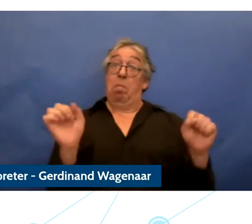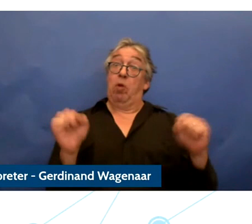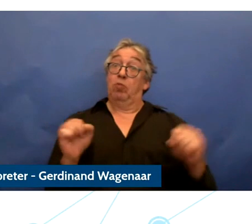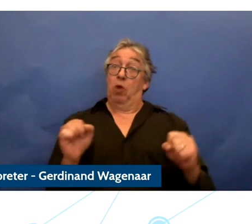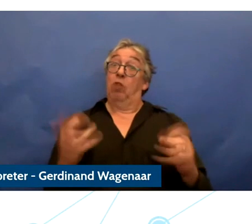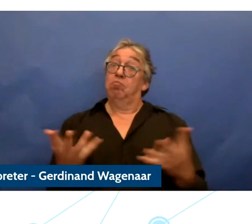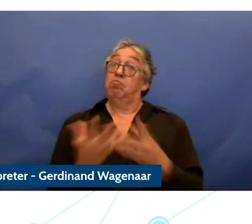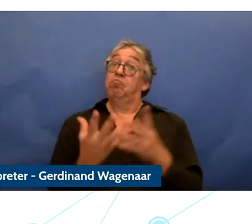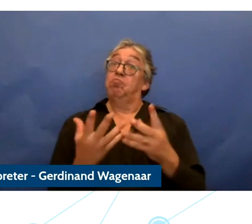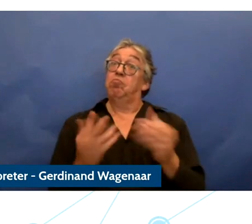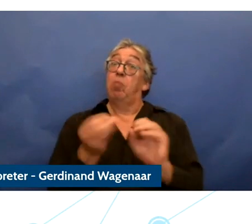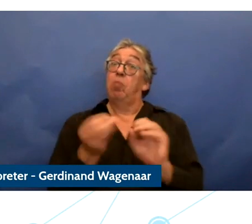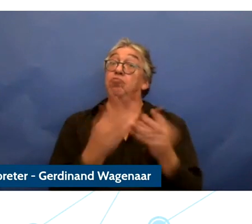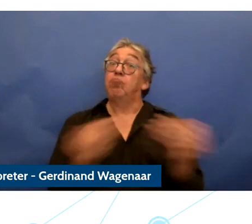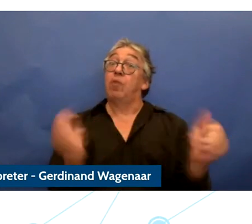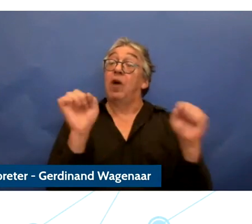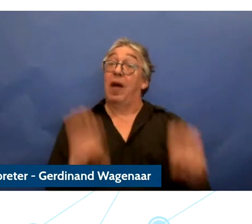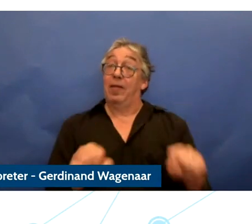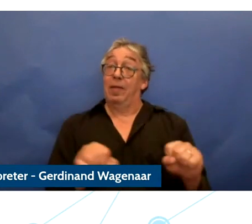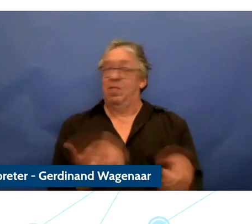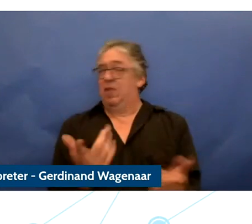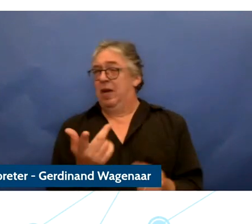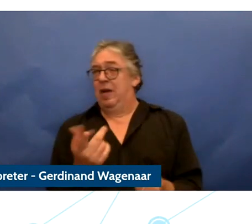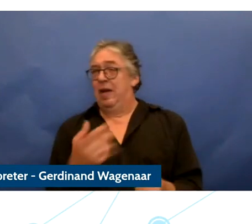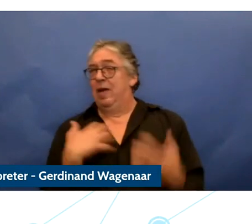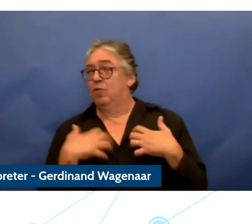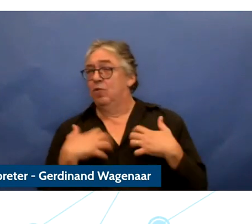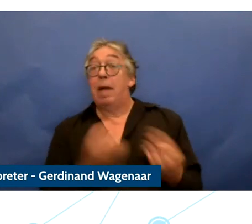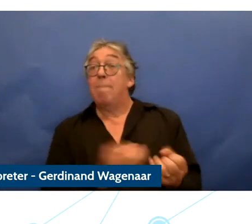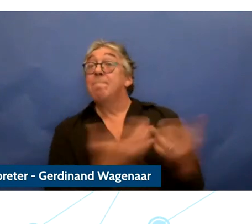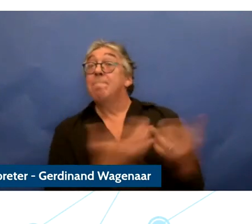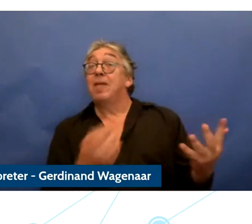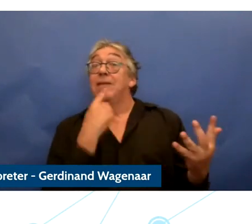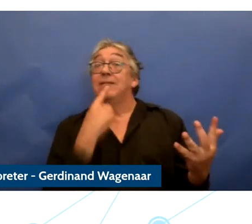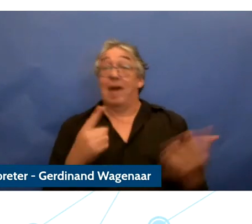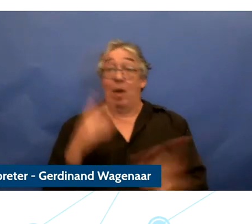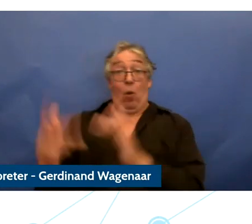ASKING YOUd that the root cause of risks and challenges lies in a lack of